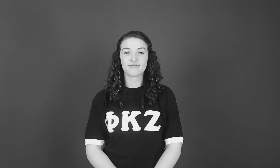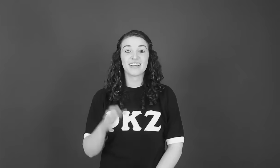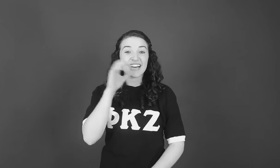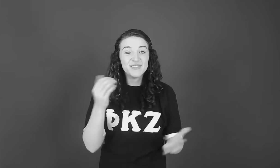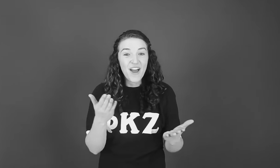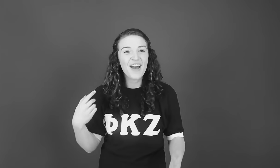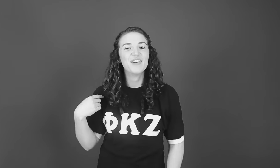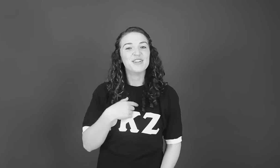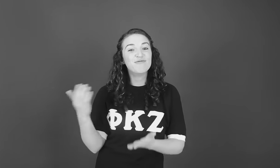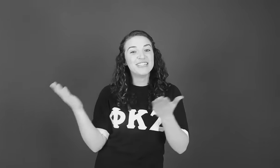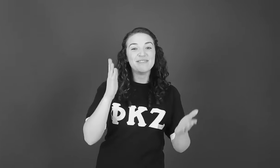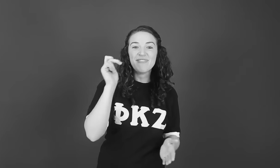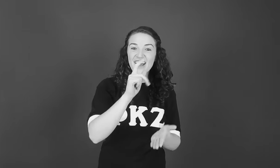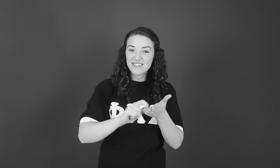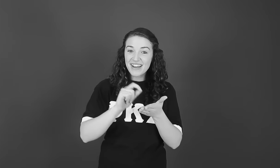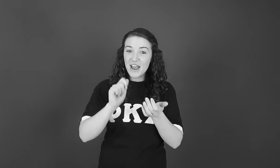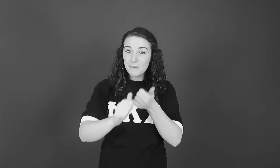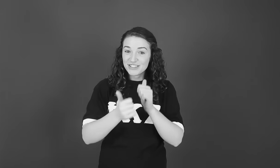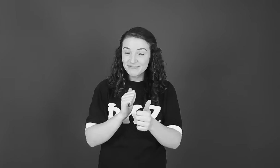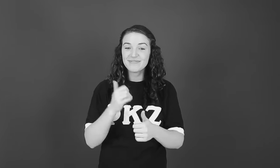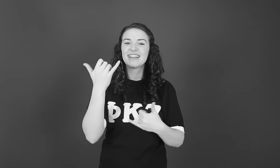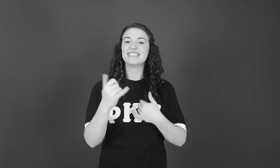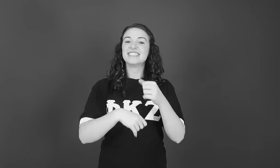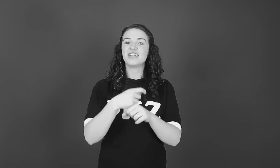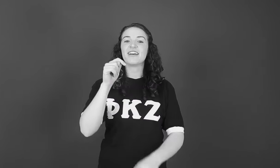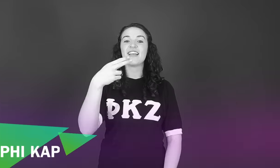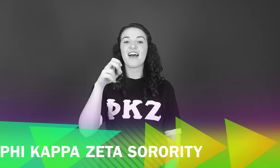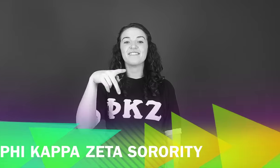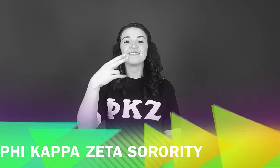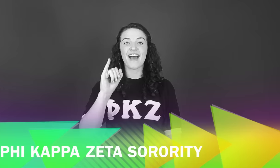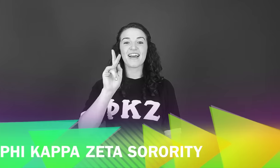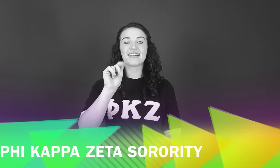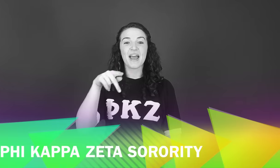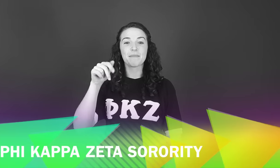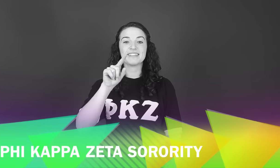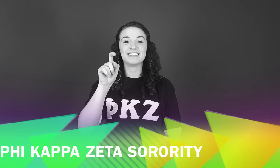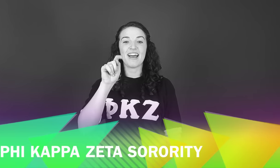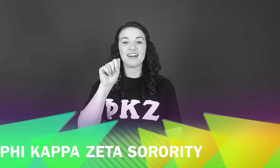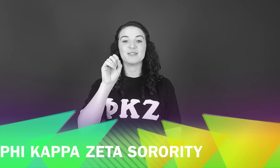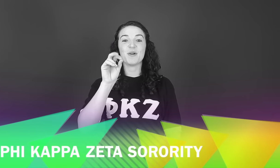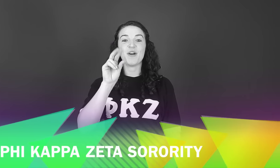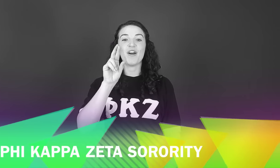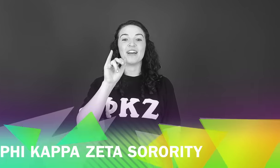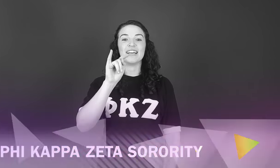Guess what?! We're bringing back the National Literary Competition! This year, the Phi Kappa Zeta Sorority